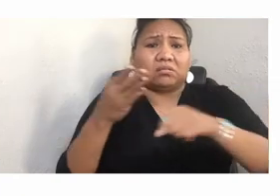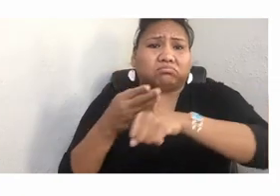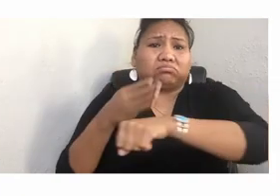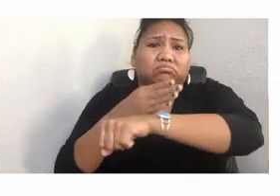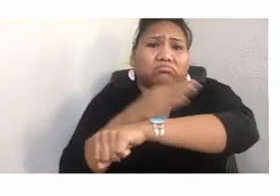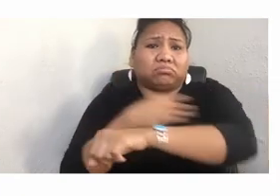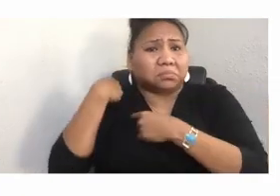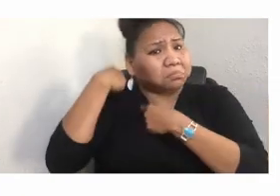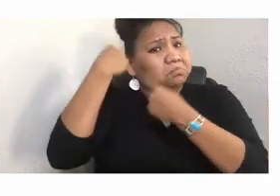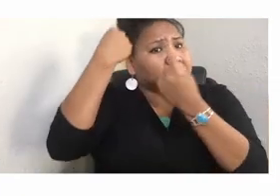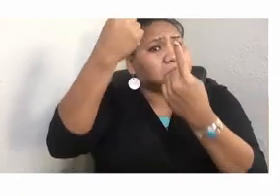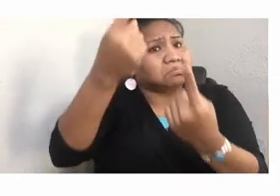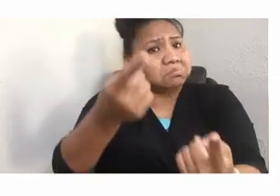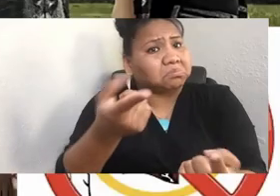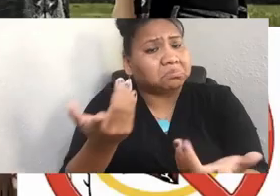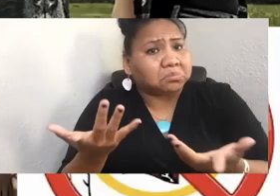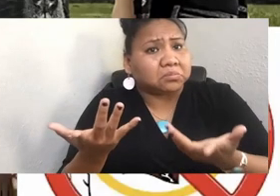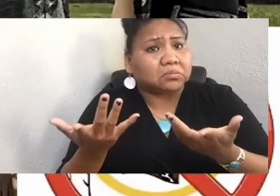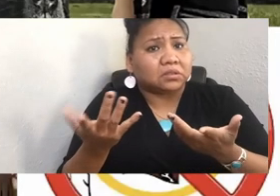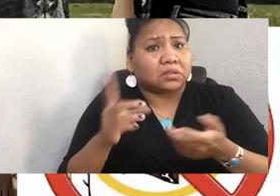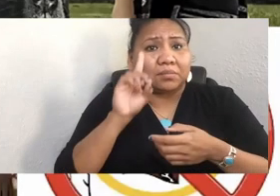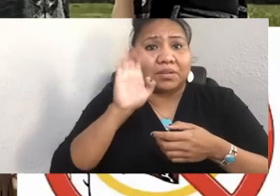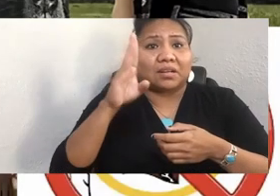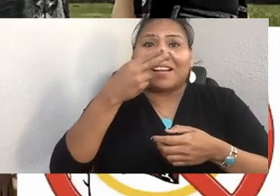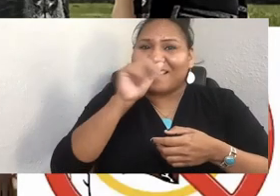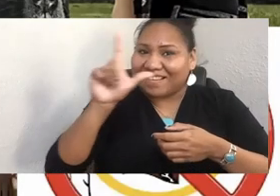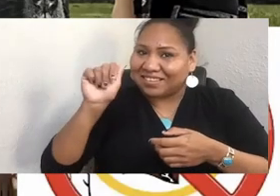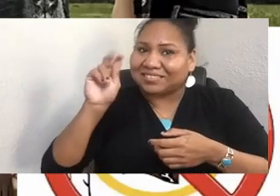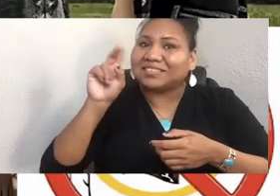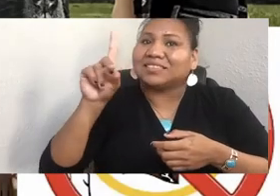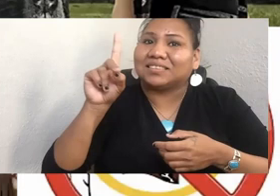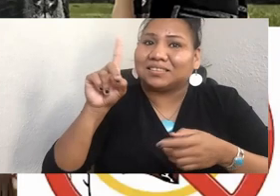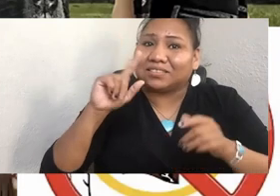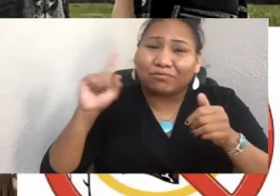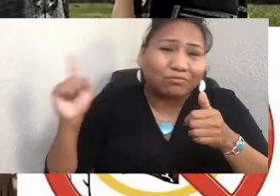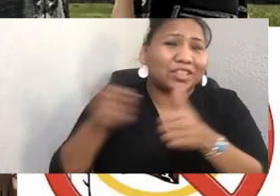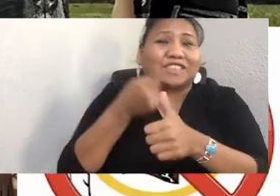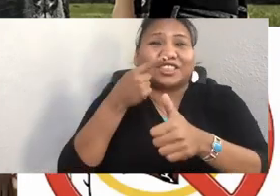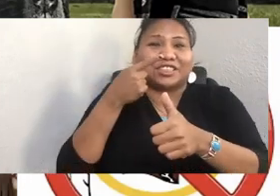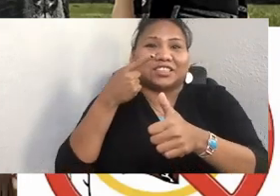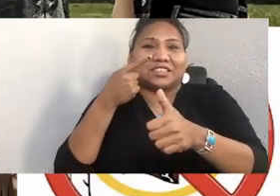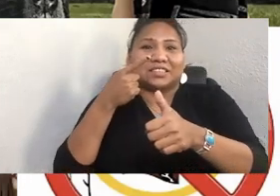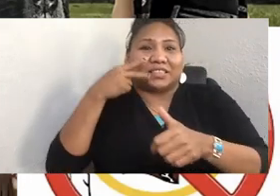Deb Haaland from the Pueblo of Laguna was confirmed as the first Native American Secretary of the Interior.